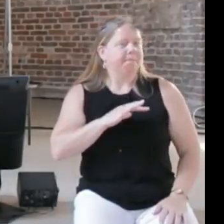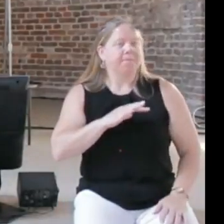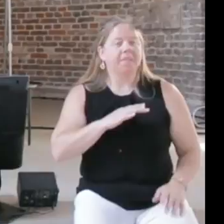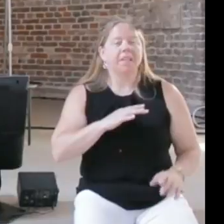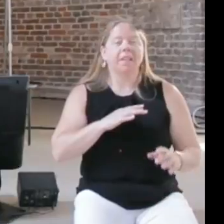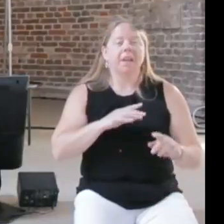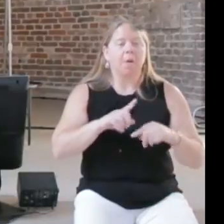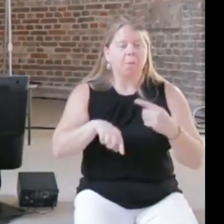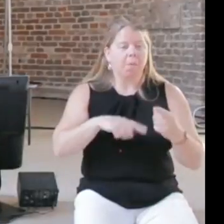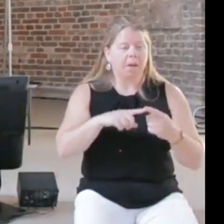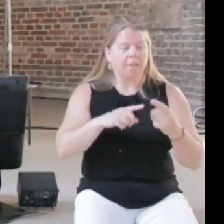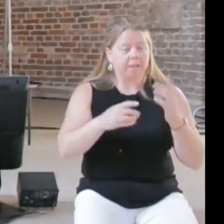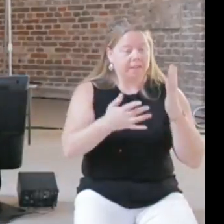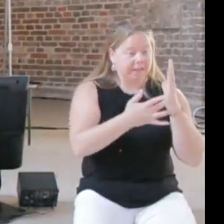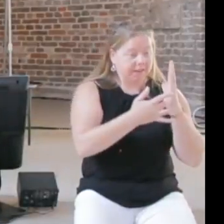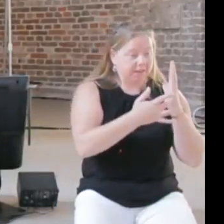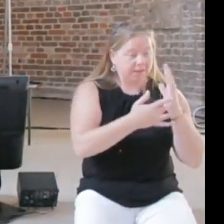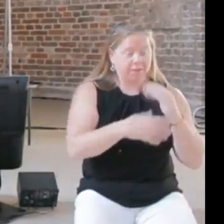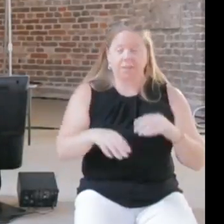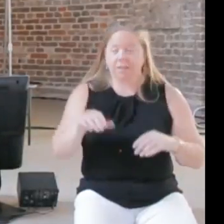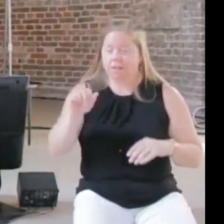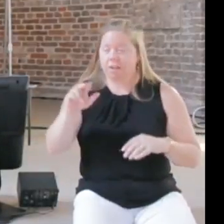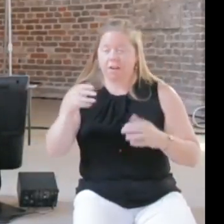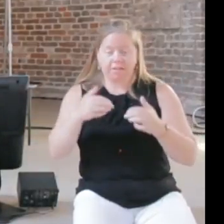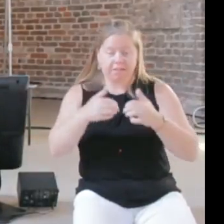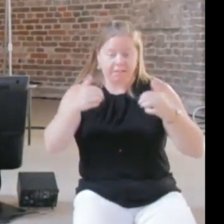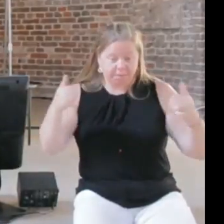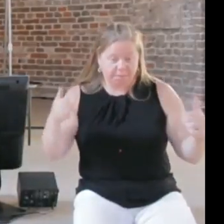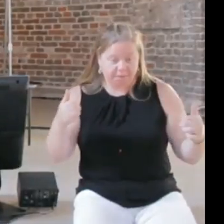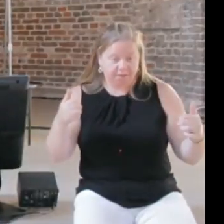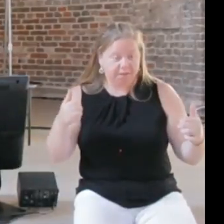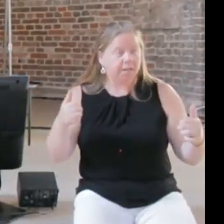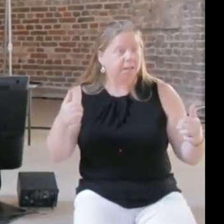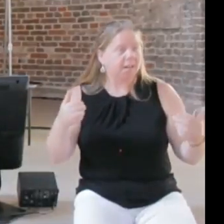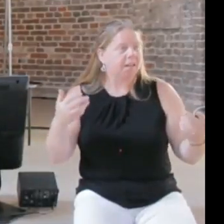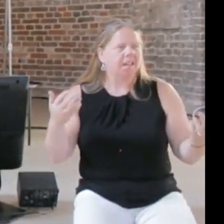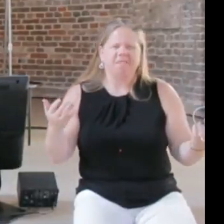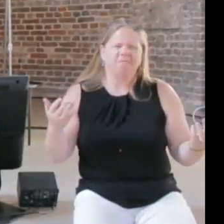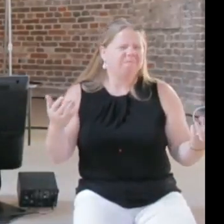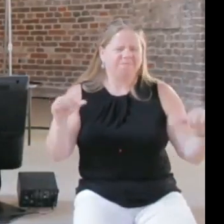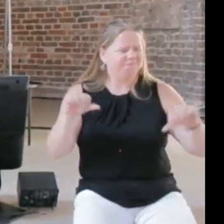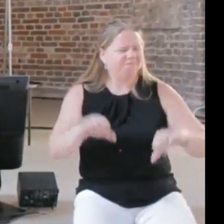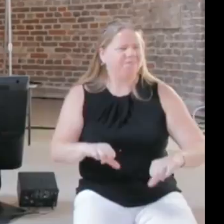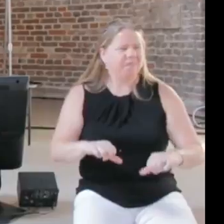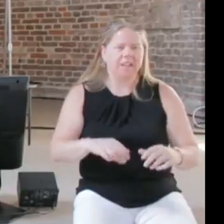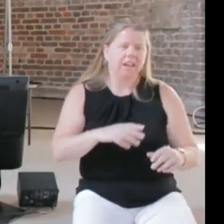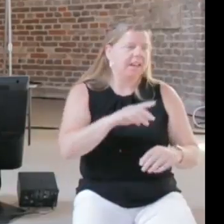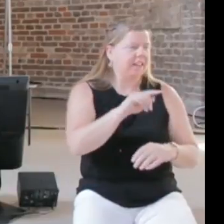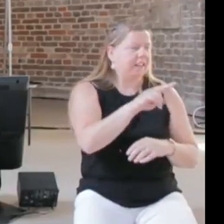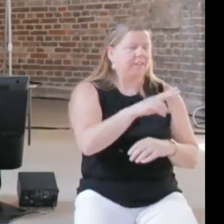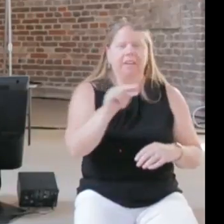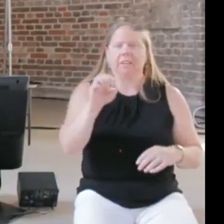and the artist separated like television or newspapers, the form kind of got stuck and